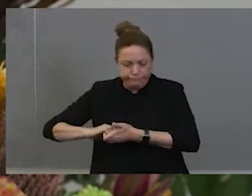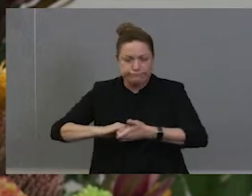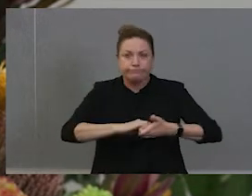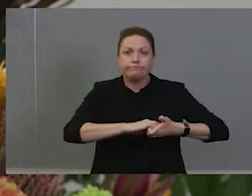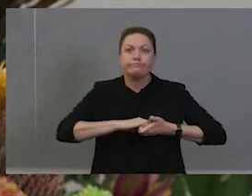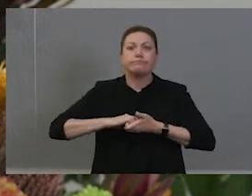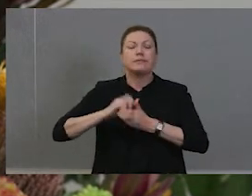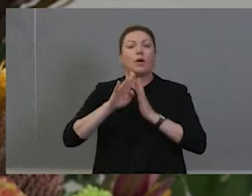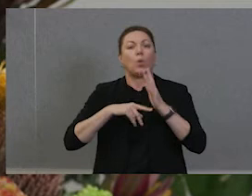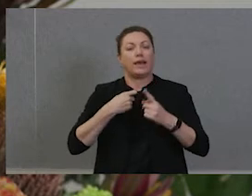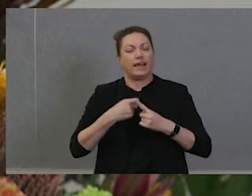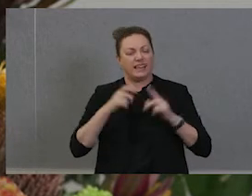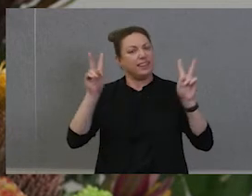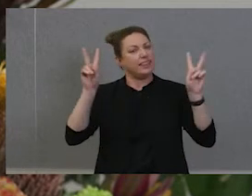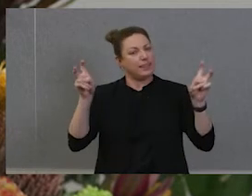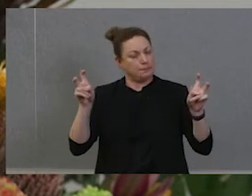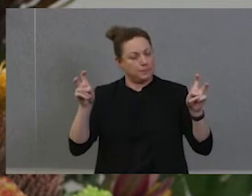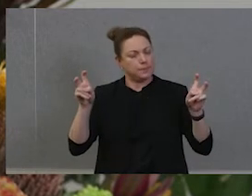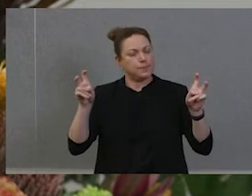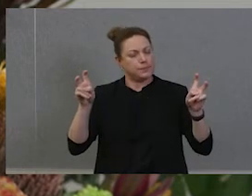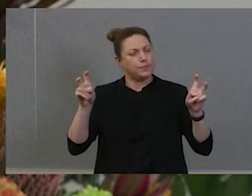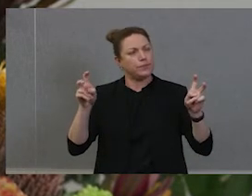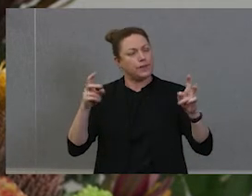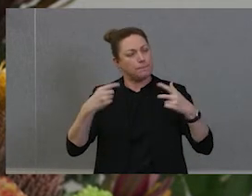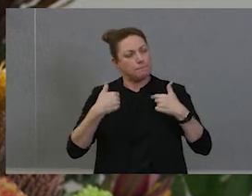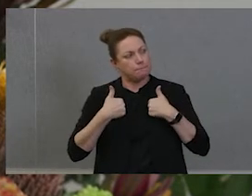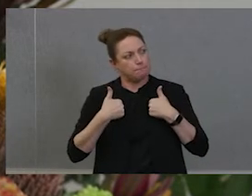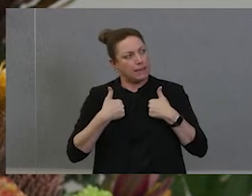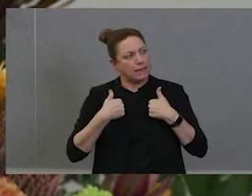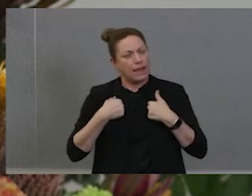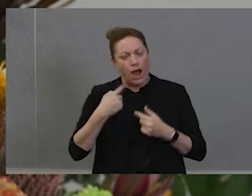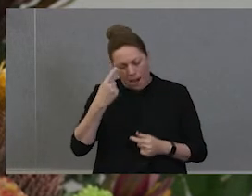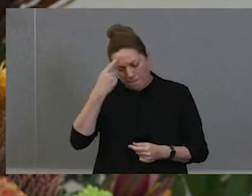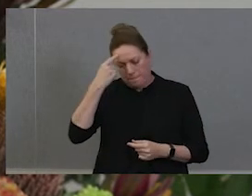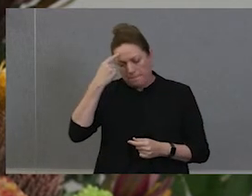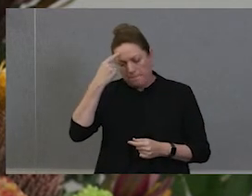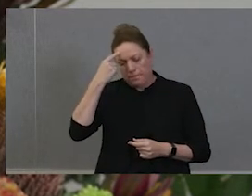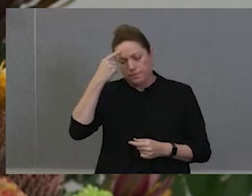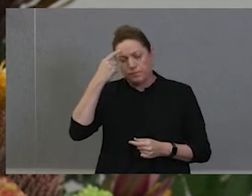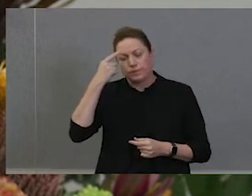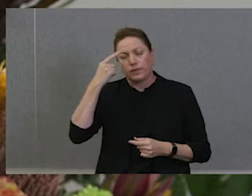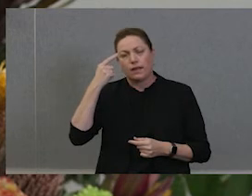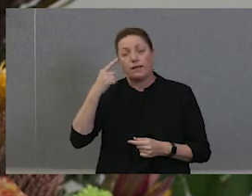me, the thing that first came to mind was brave enough to keep